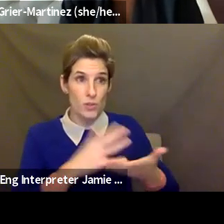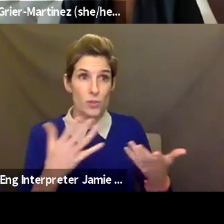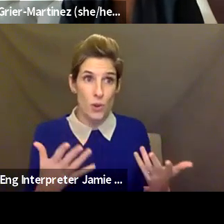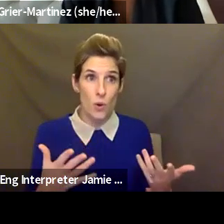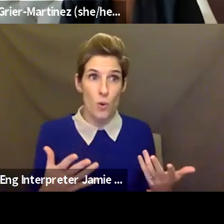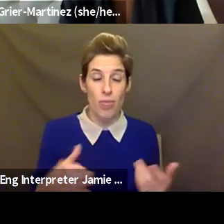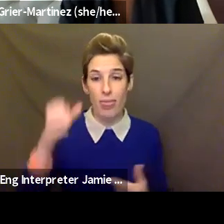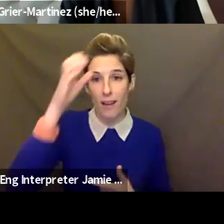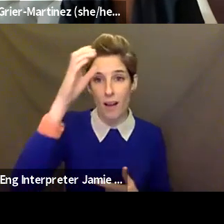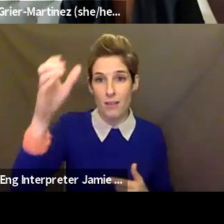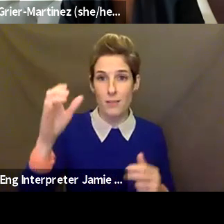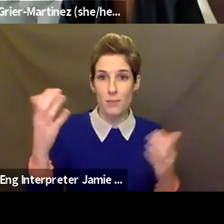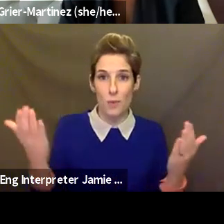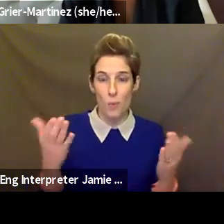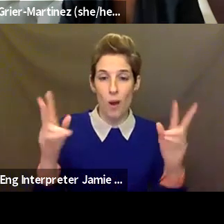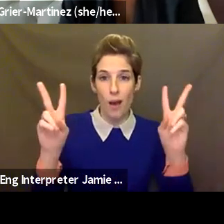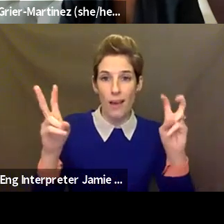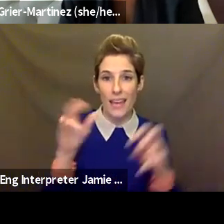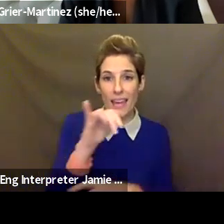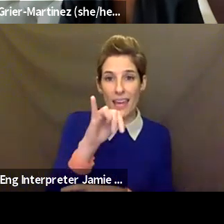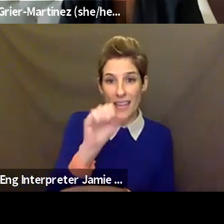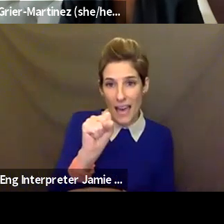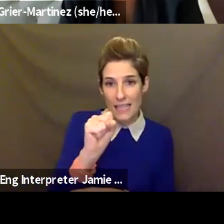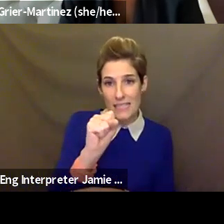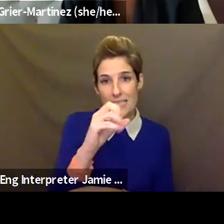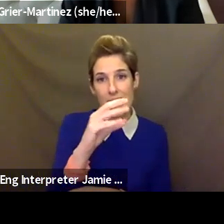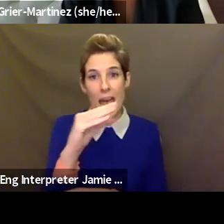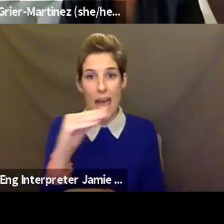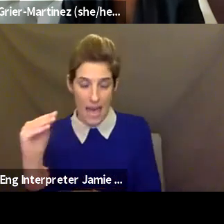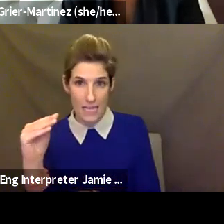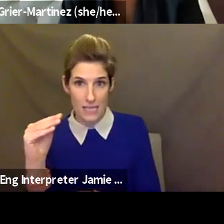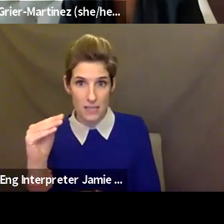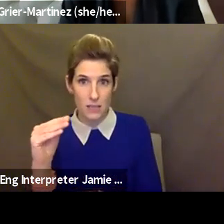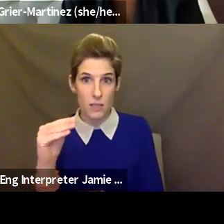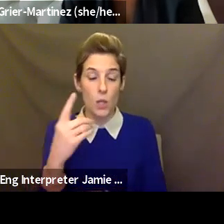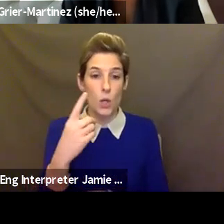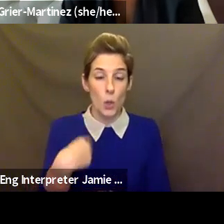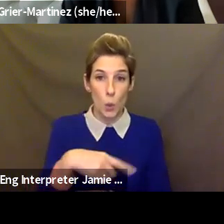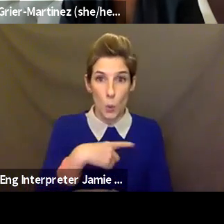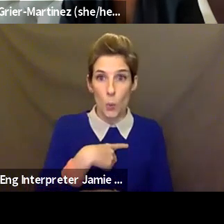there has to be some resources supporting that for institutions and without a doubt for schools.